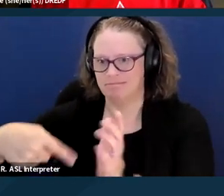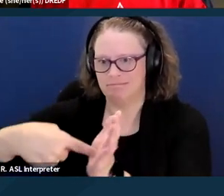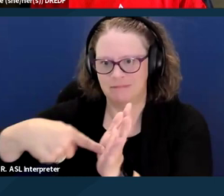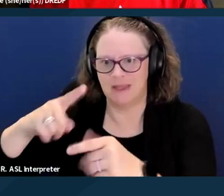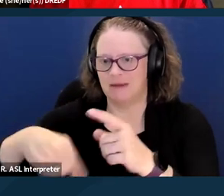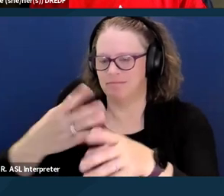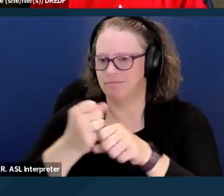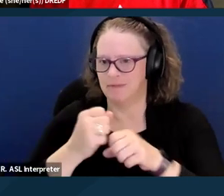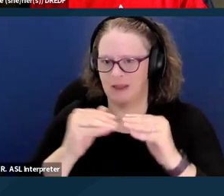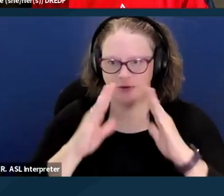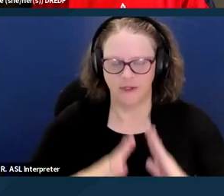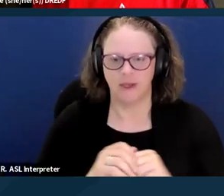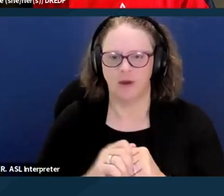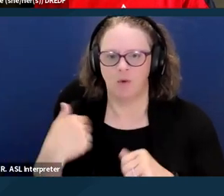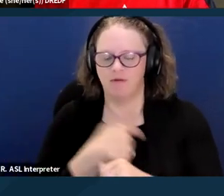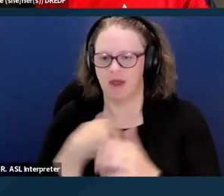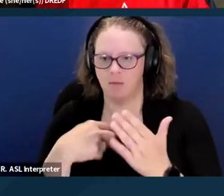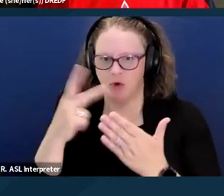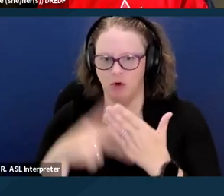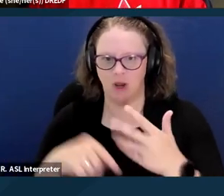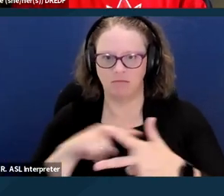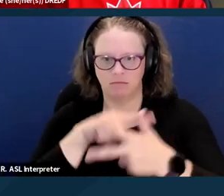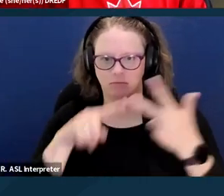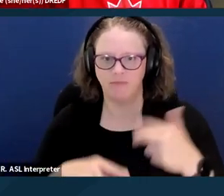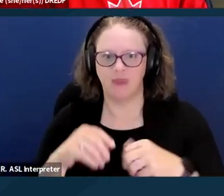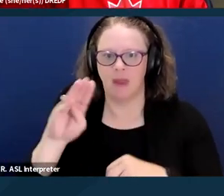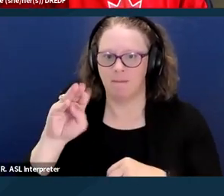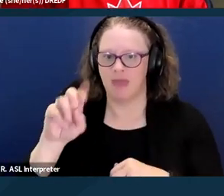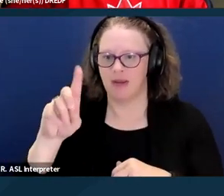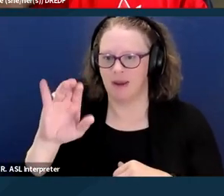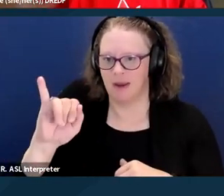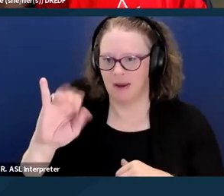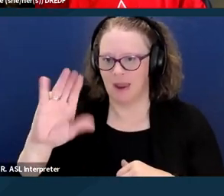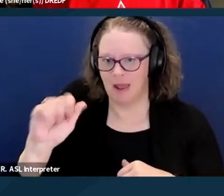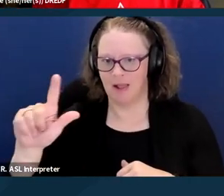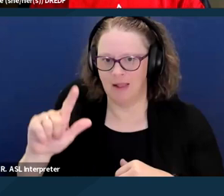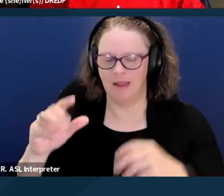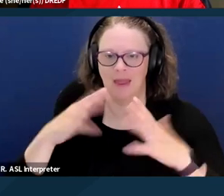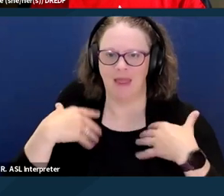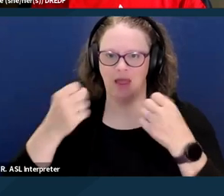such as the Medi-Cal Health Homes Program, which tried to connect health with housing services